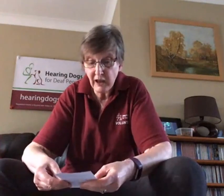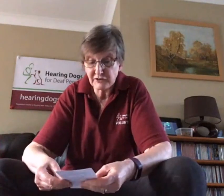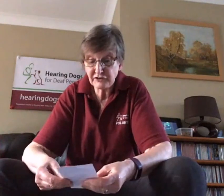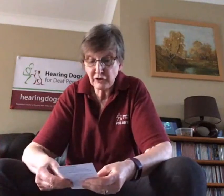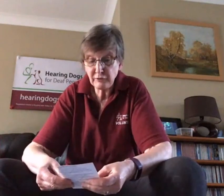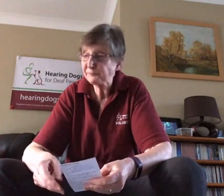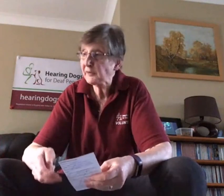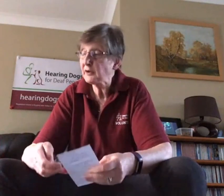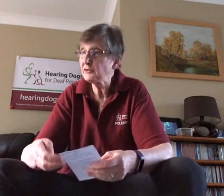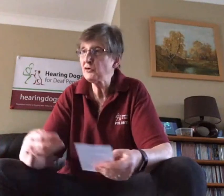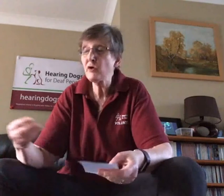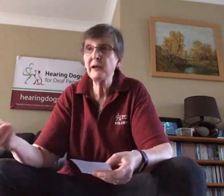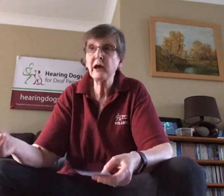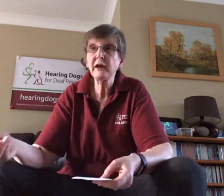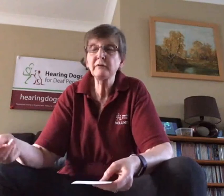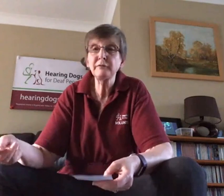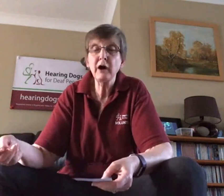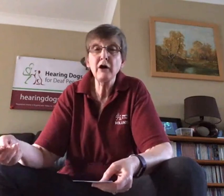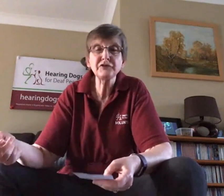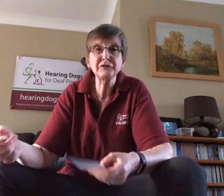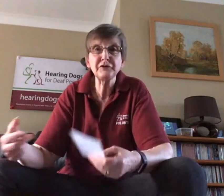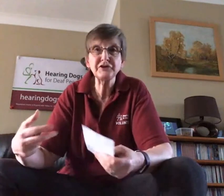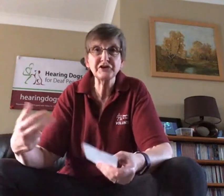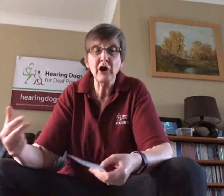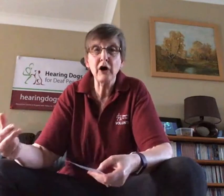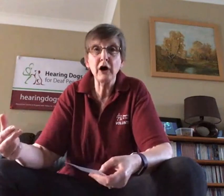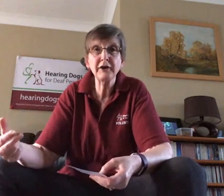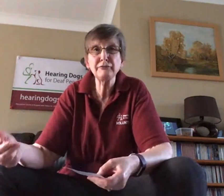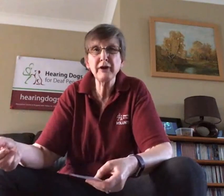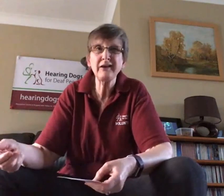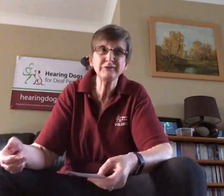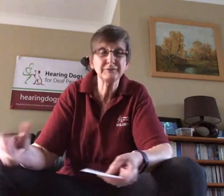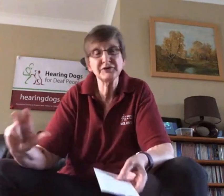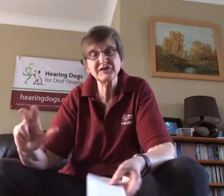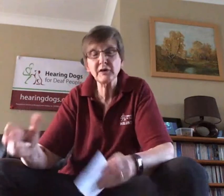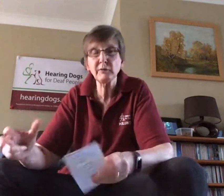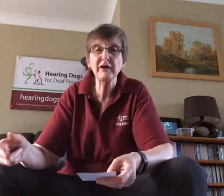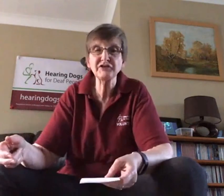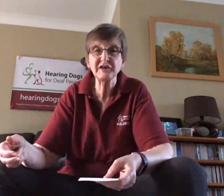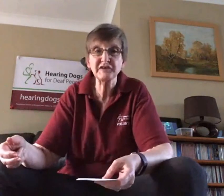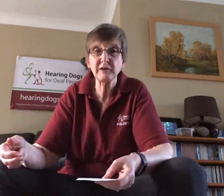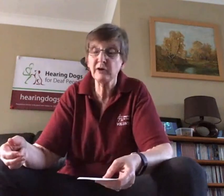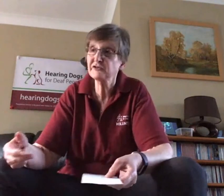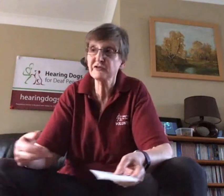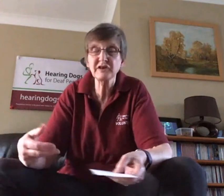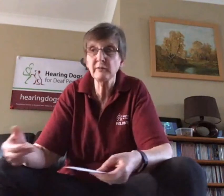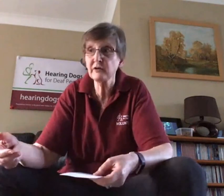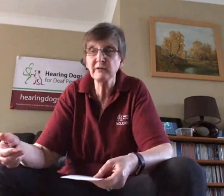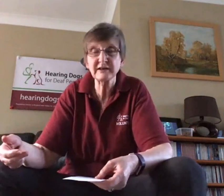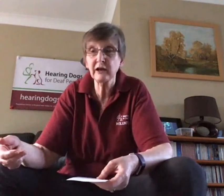So normally after the three star at around somewhere around 16 months for some of them